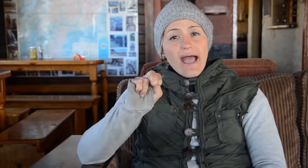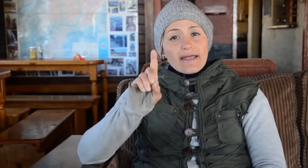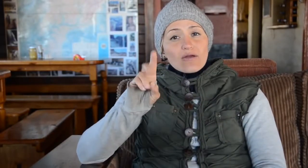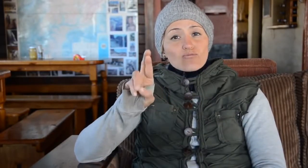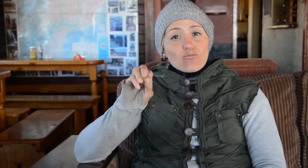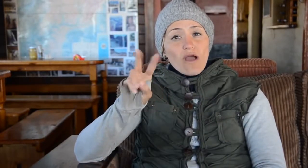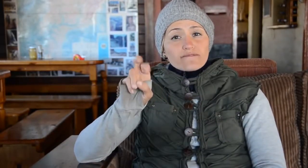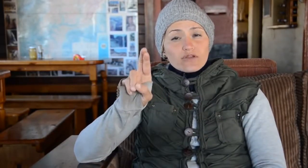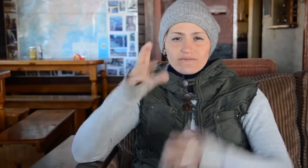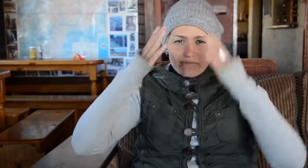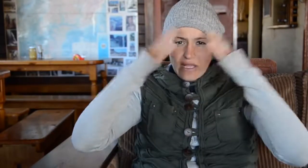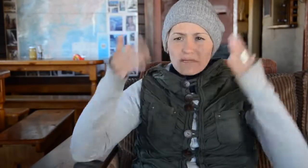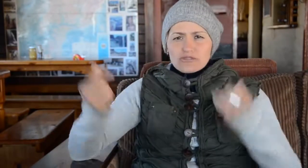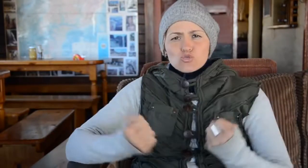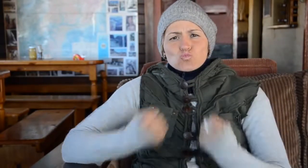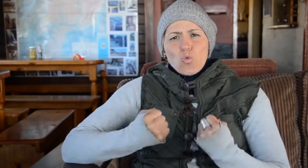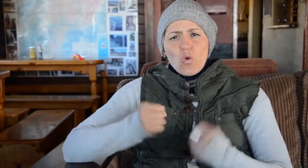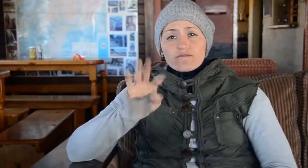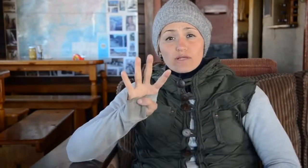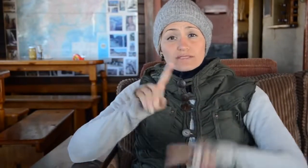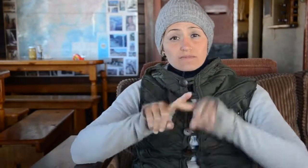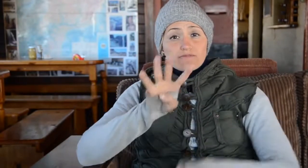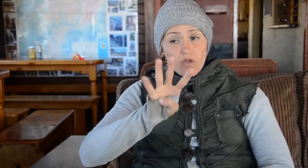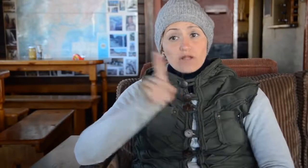designed and made Land Rovers.